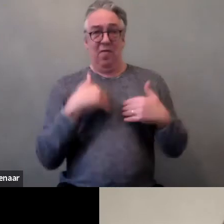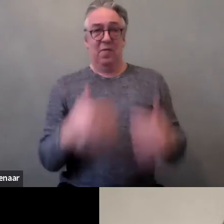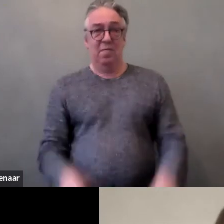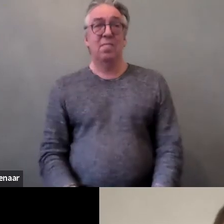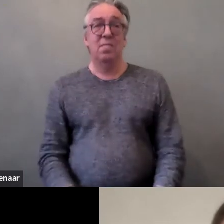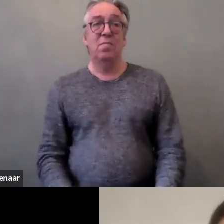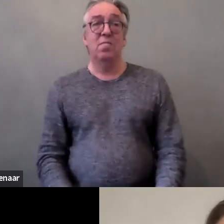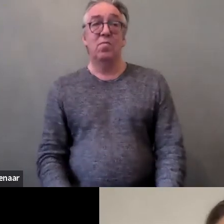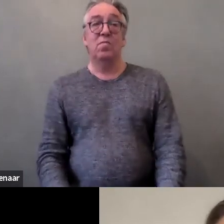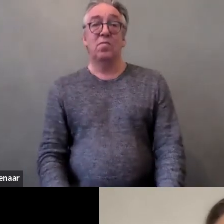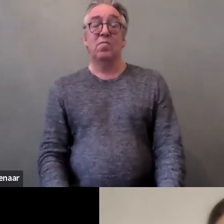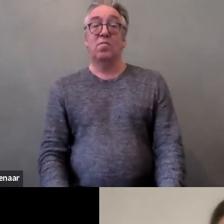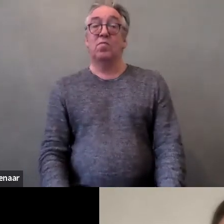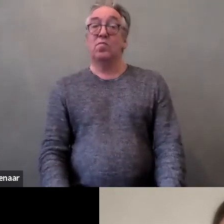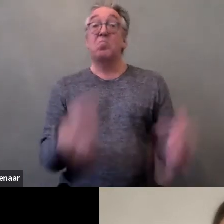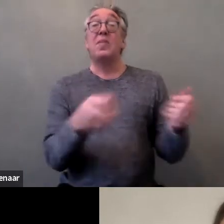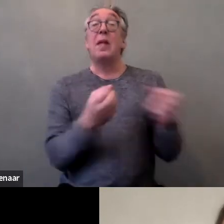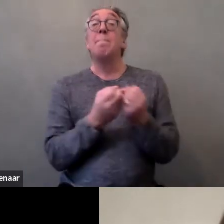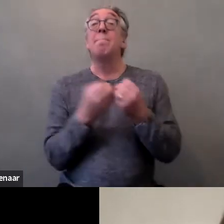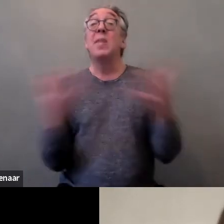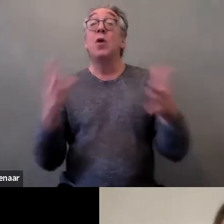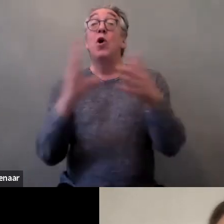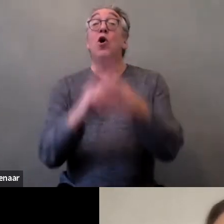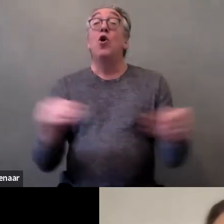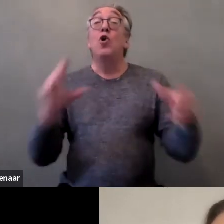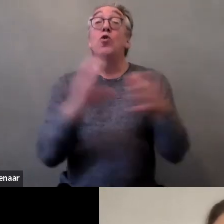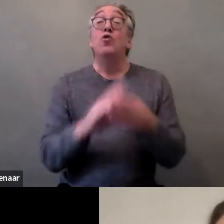Such cases are usually presented in media as isolated ones,